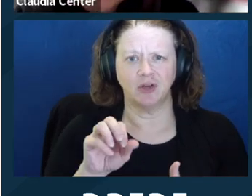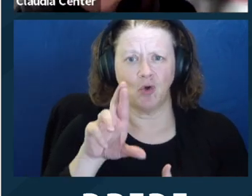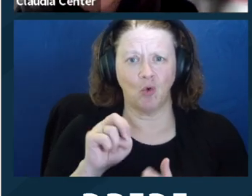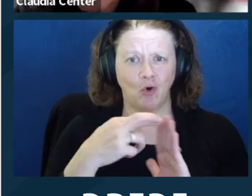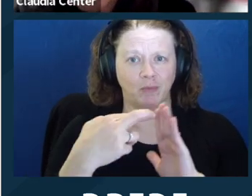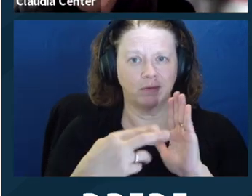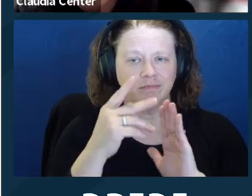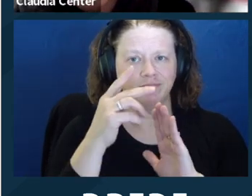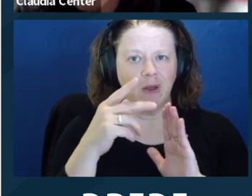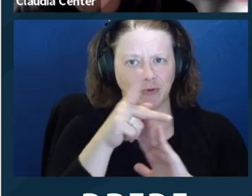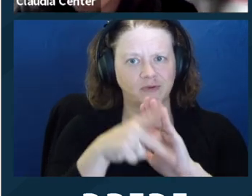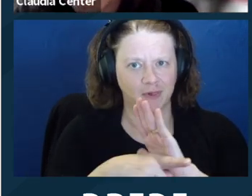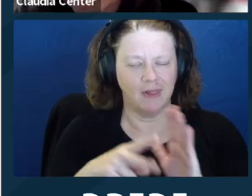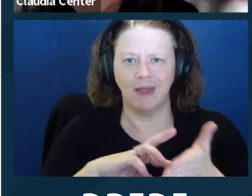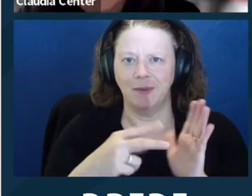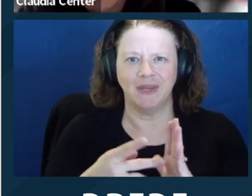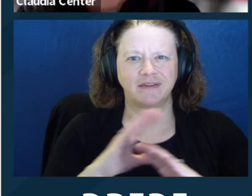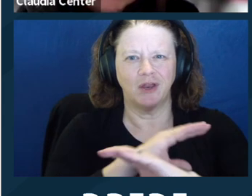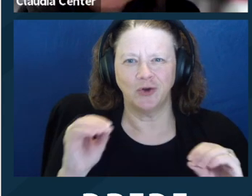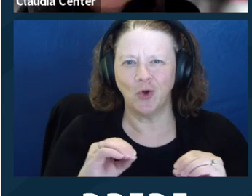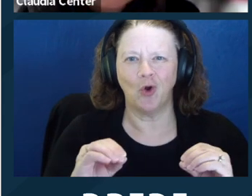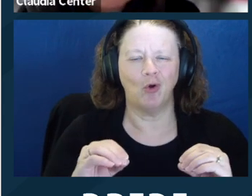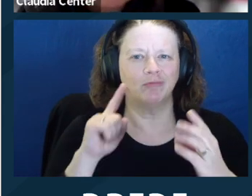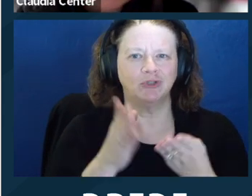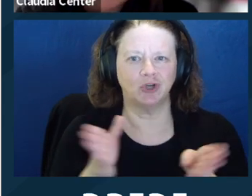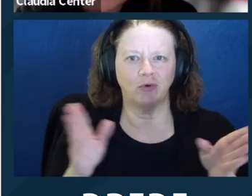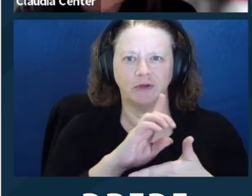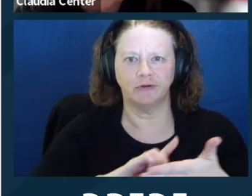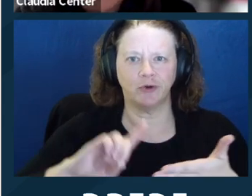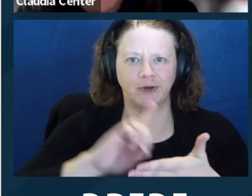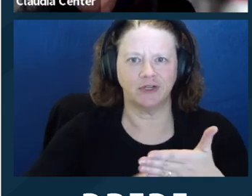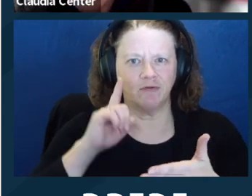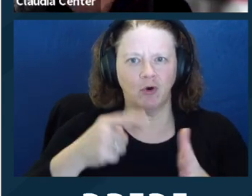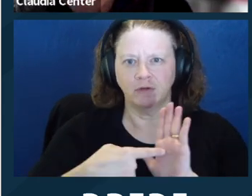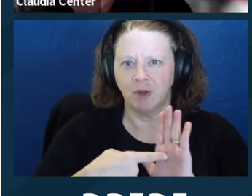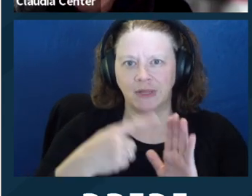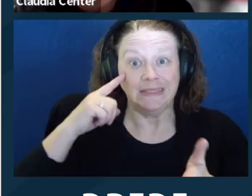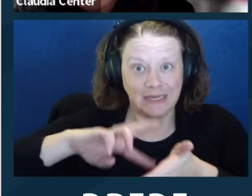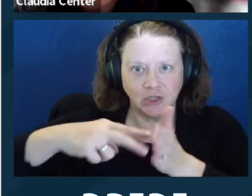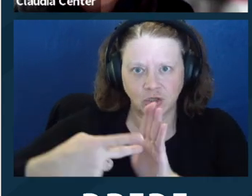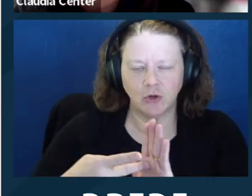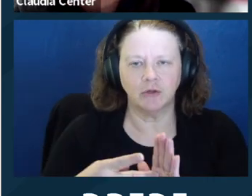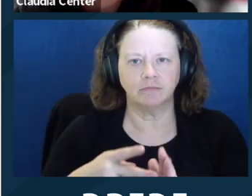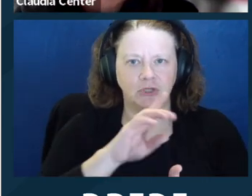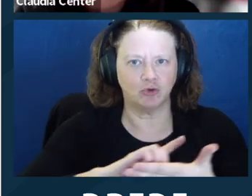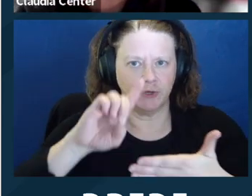But also, no discrimination that we might think of as less intentional. So no policies